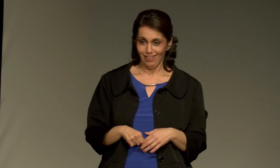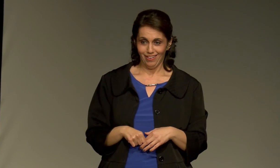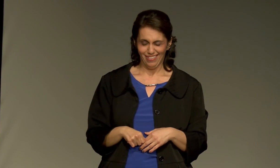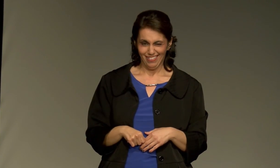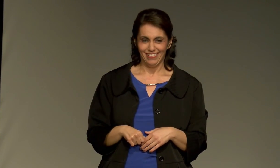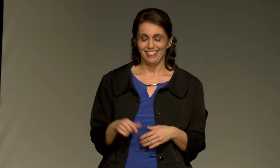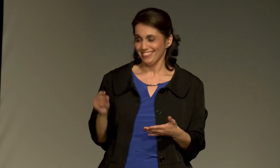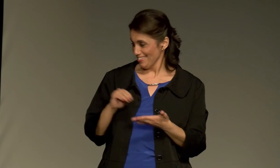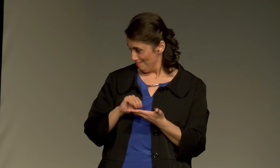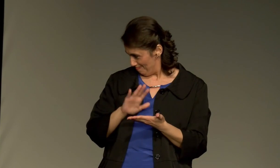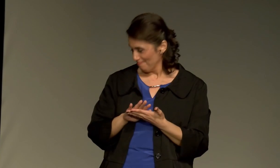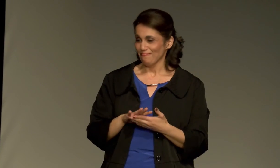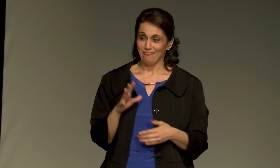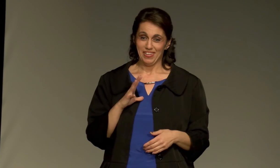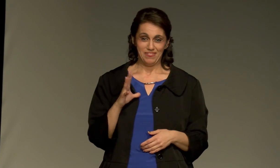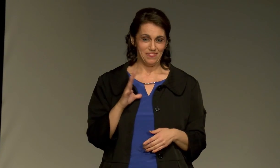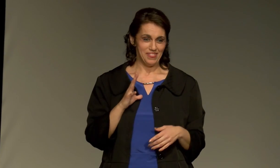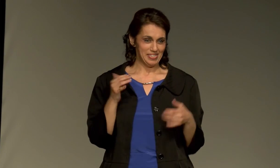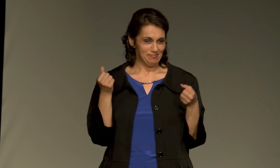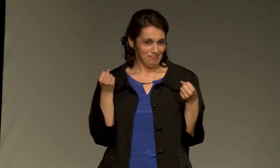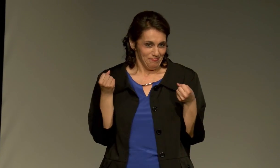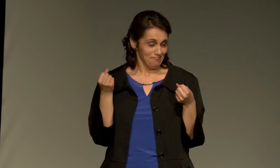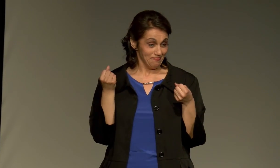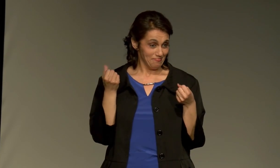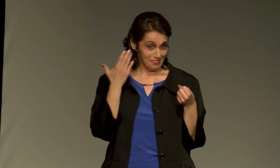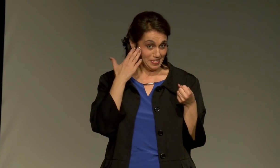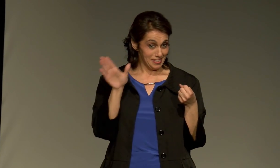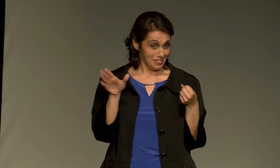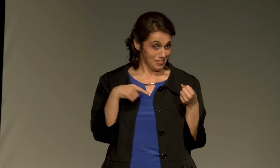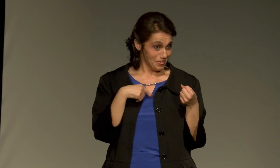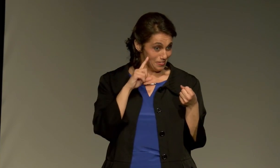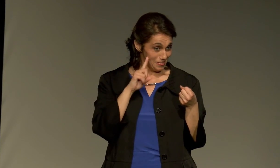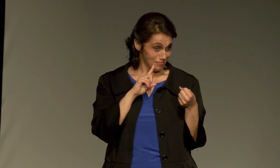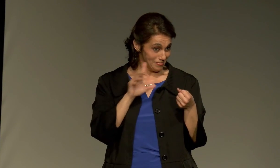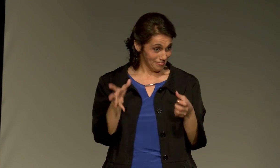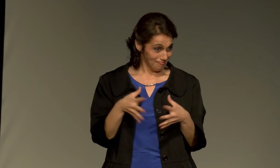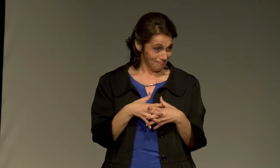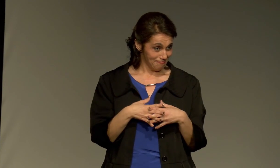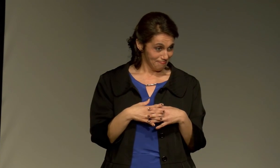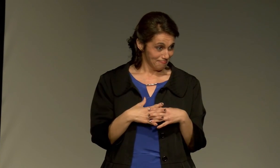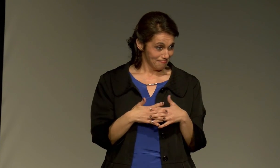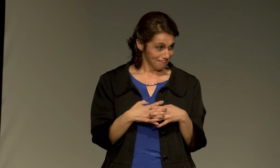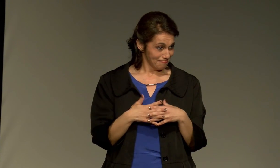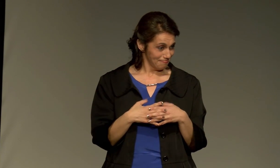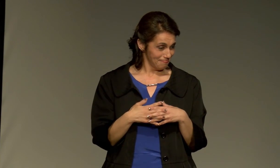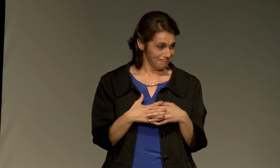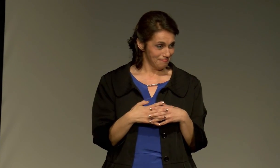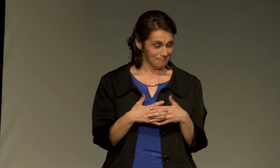So, I put down his number. He doesn't know I'm deaf though, right?